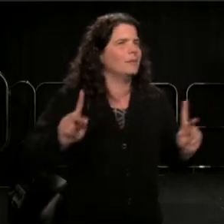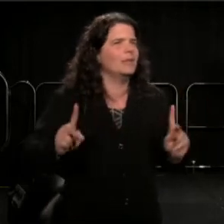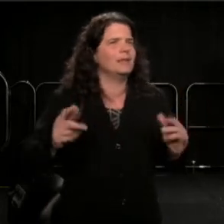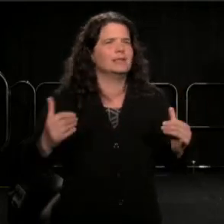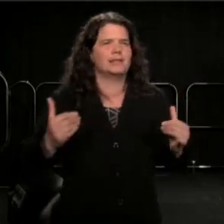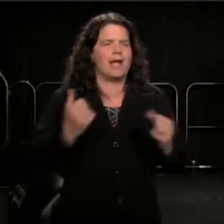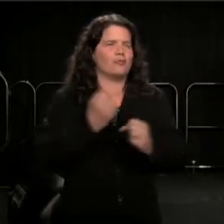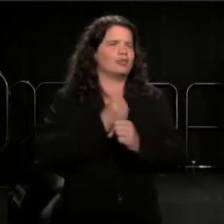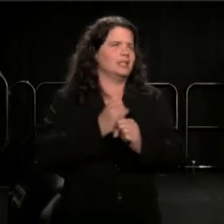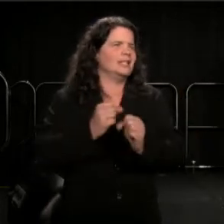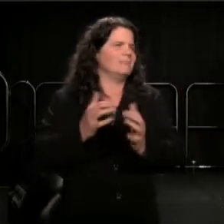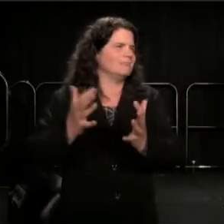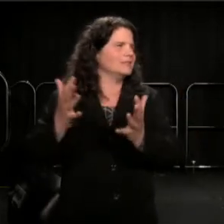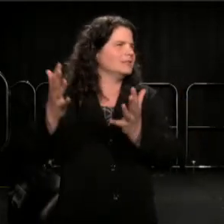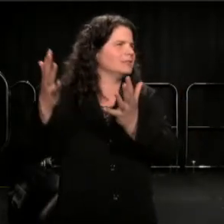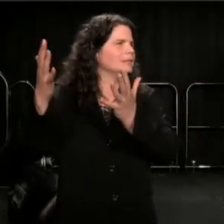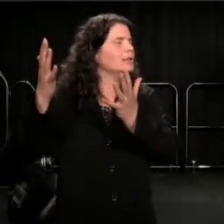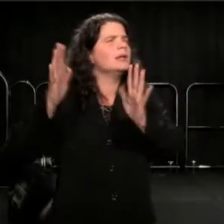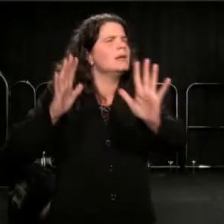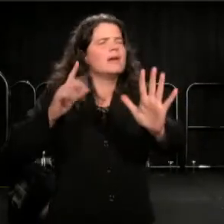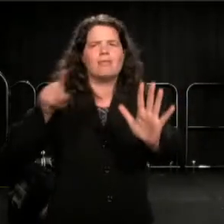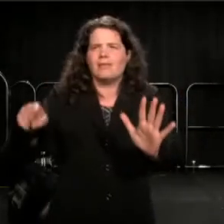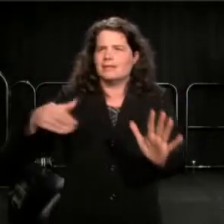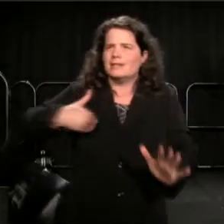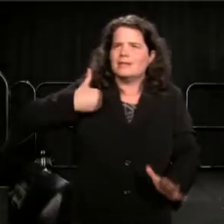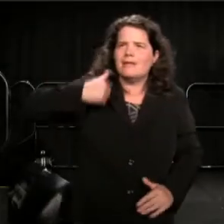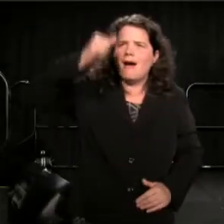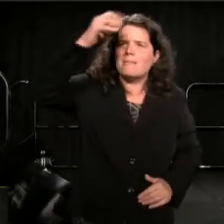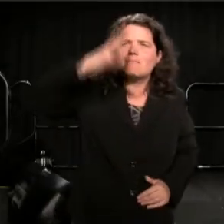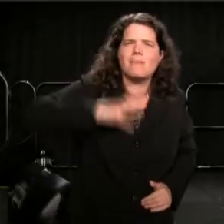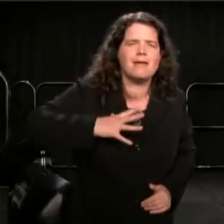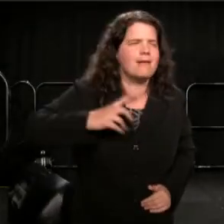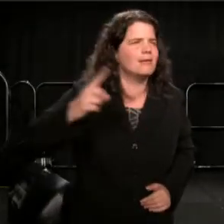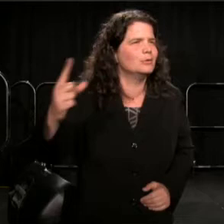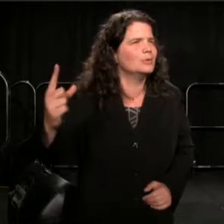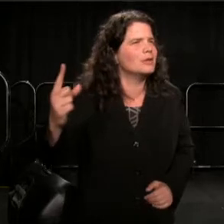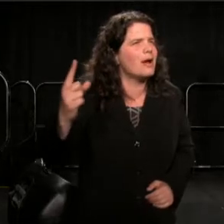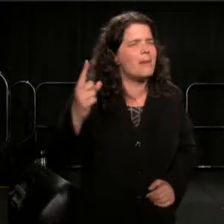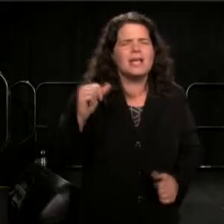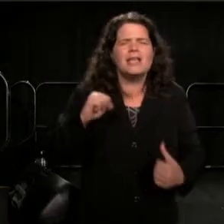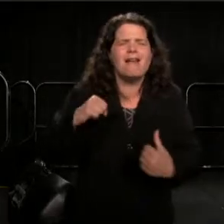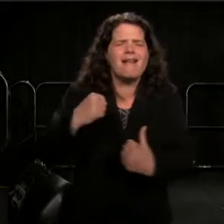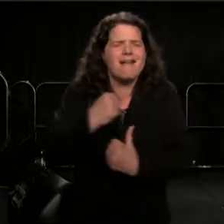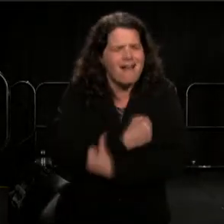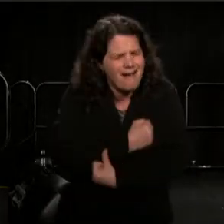But for this young man to come up, he hugged me,